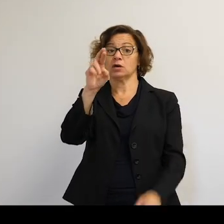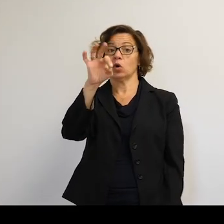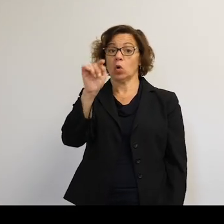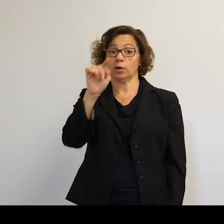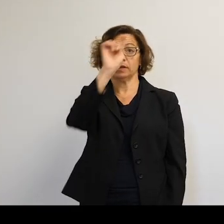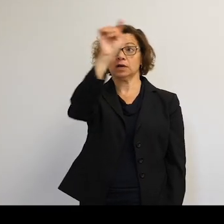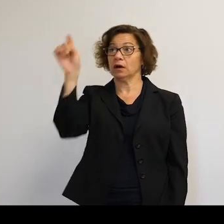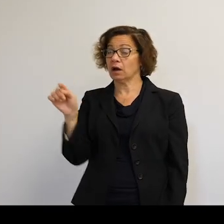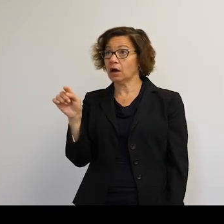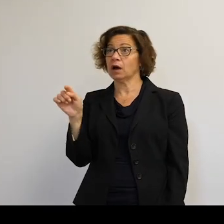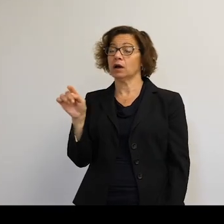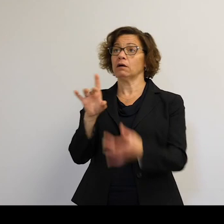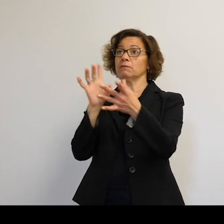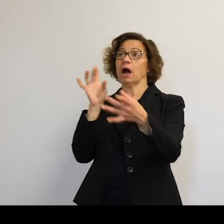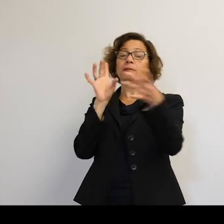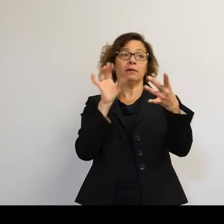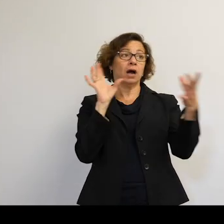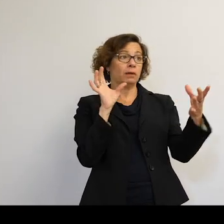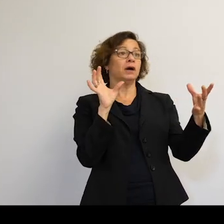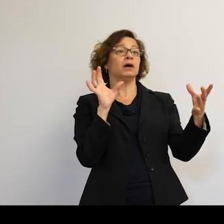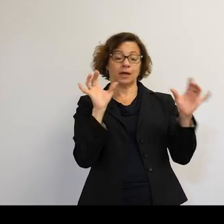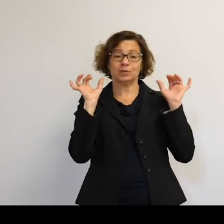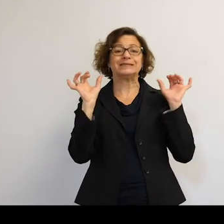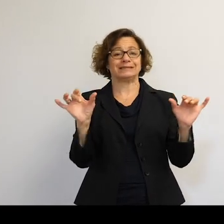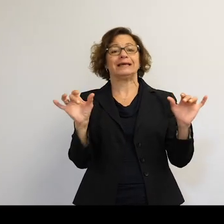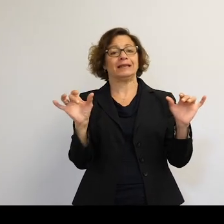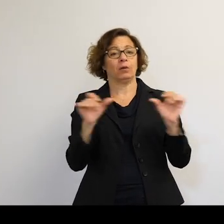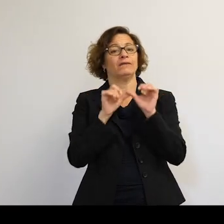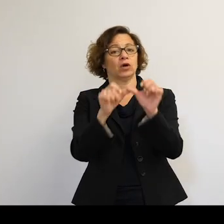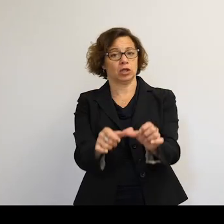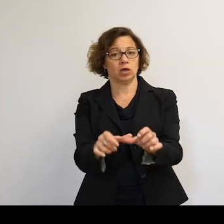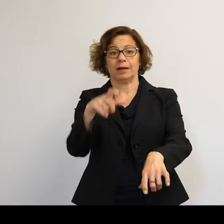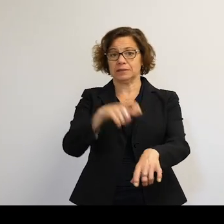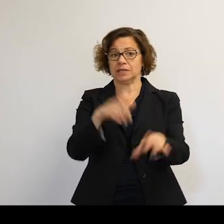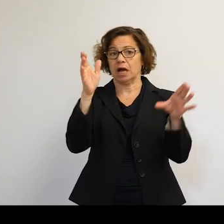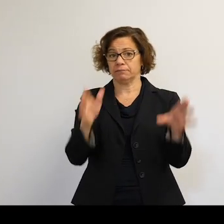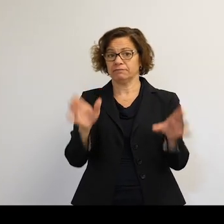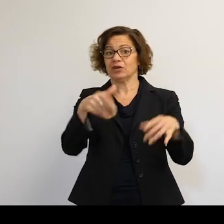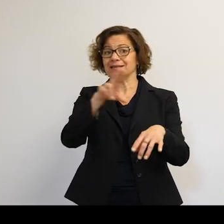that would be the status quo for a long period of time. The timescales for the natural change in these things